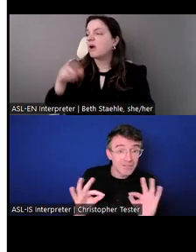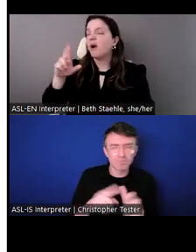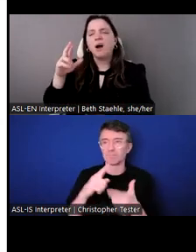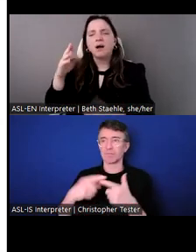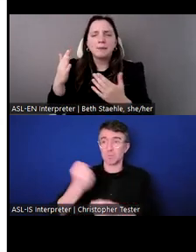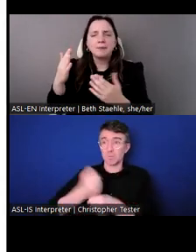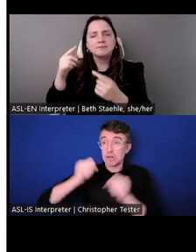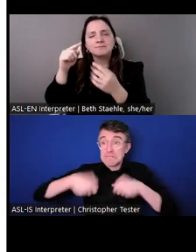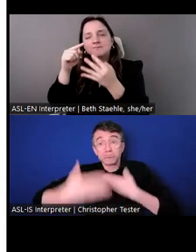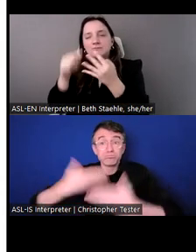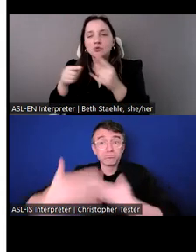people with disabilities.